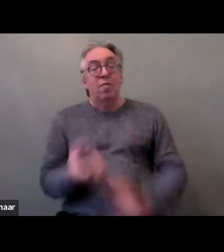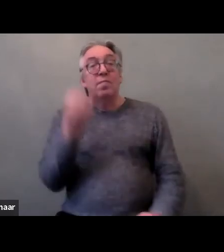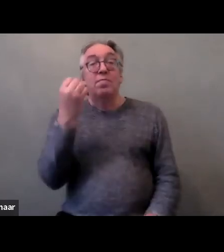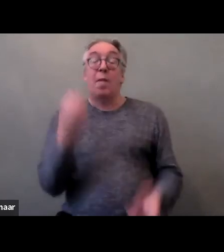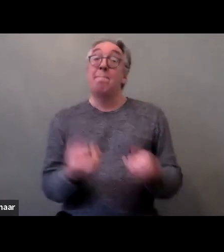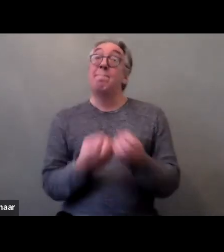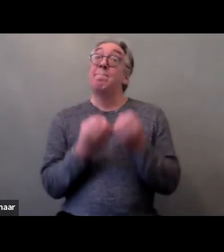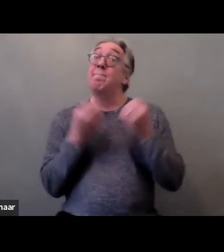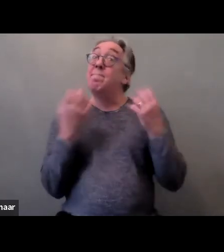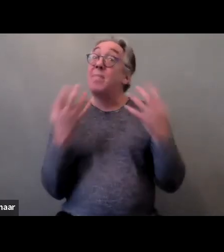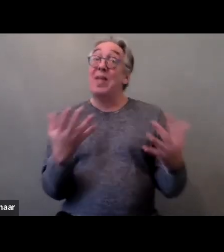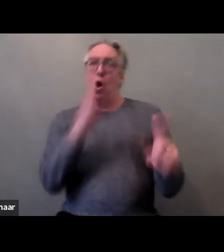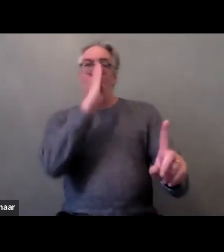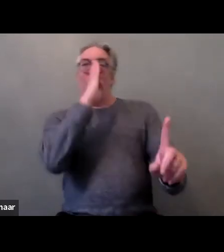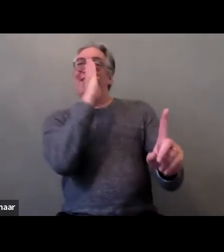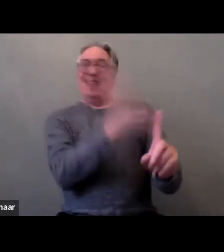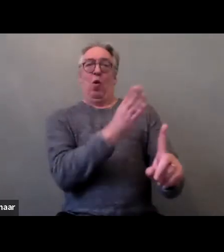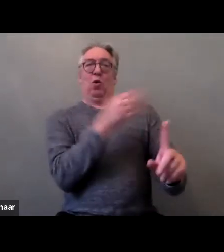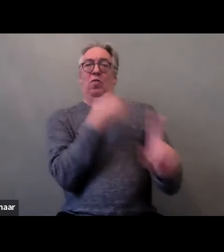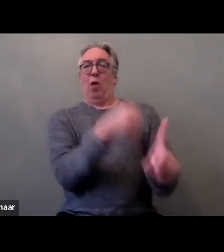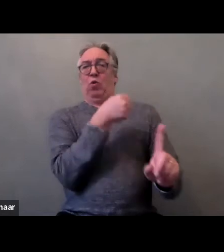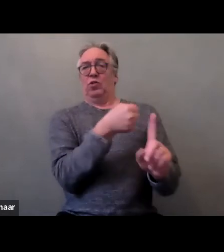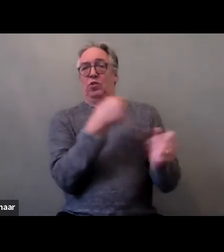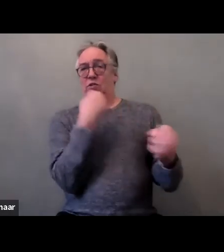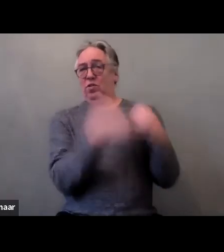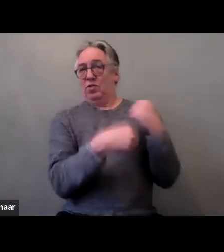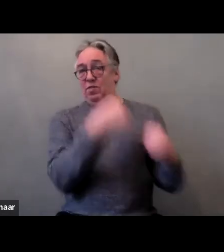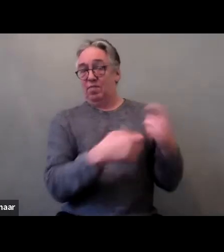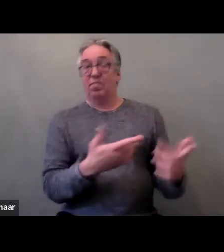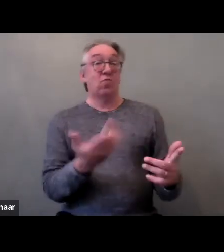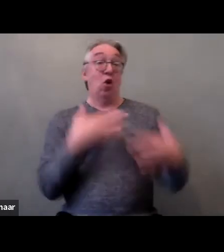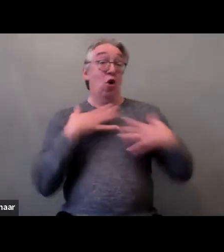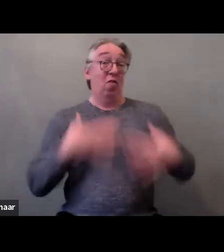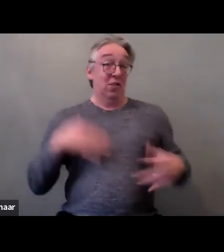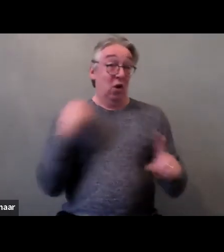under direct violence we’d have physical or sexual abuse, for instance,